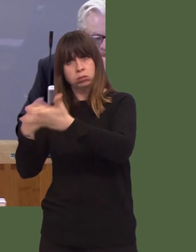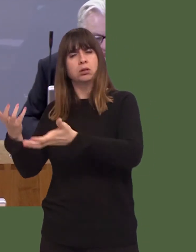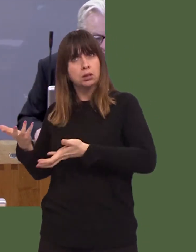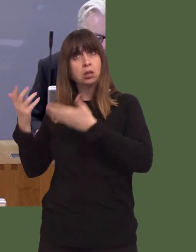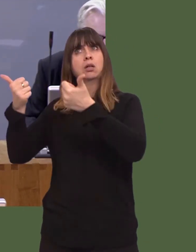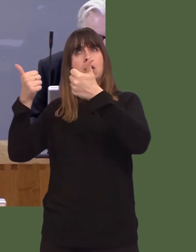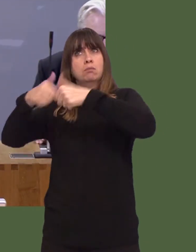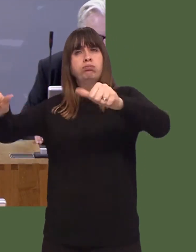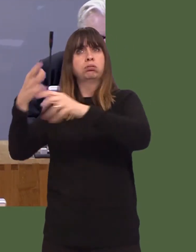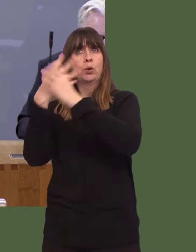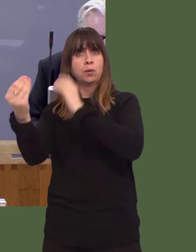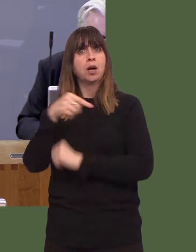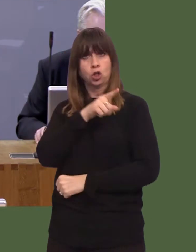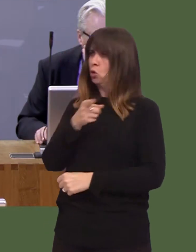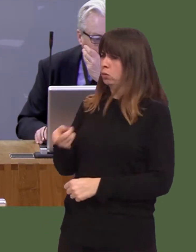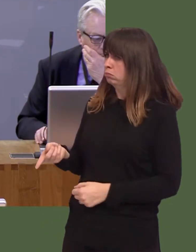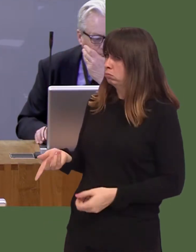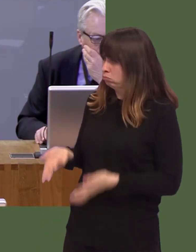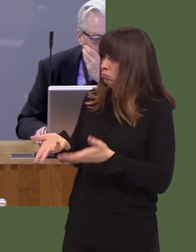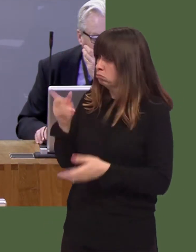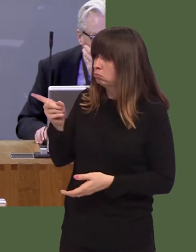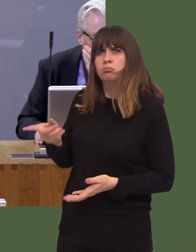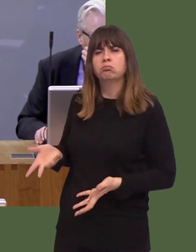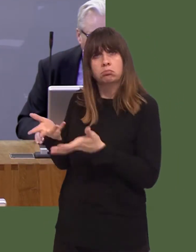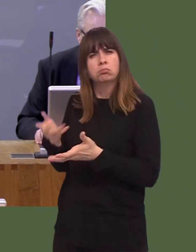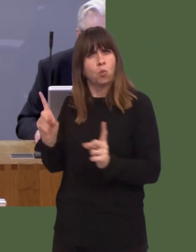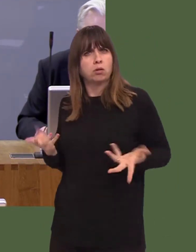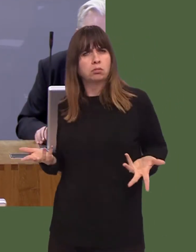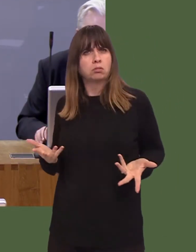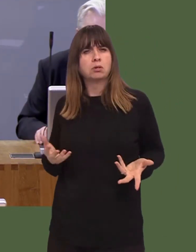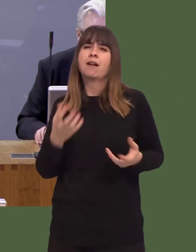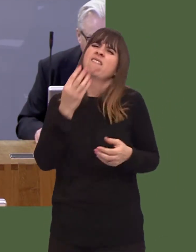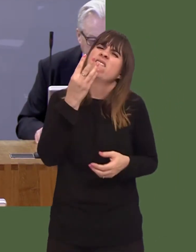And what action are you taking to address those 4 or 5 per cent of properties that are